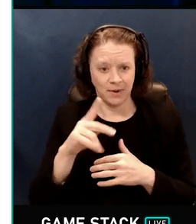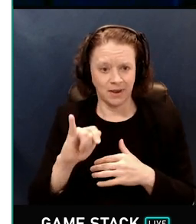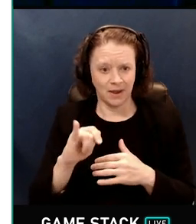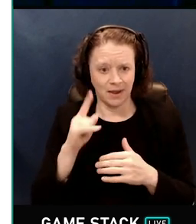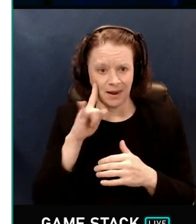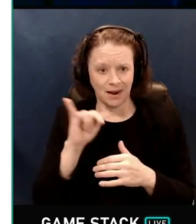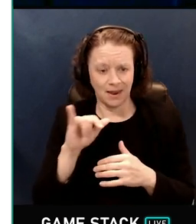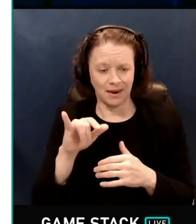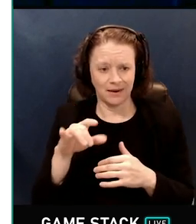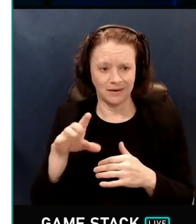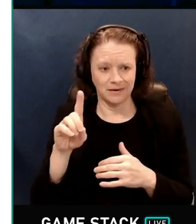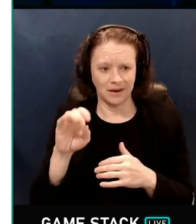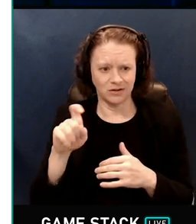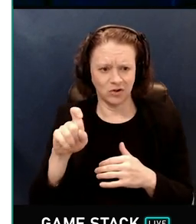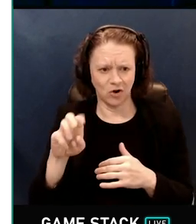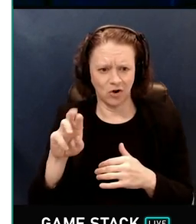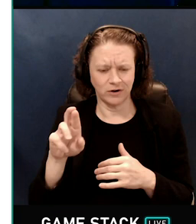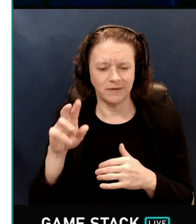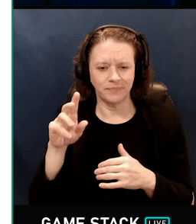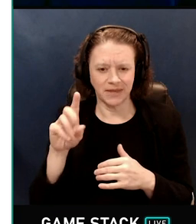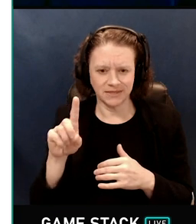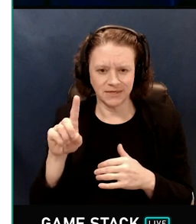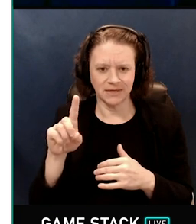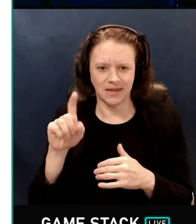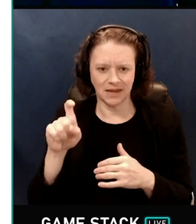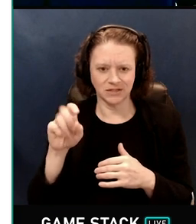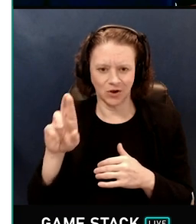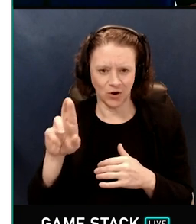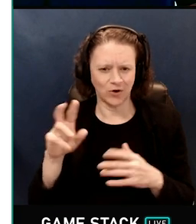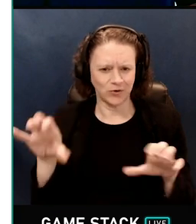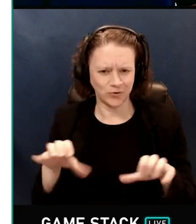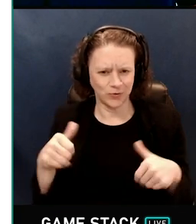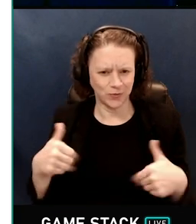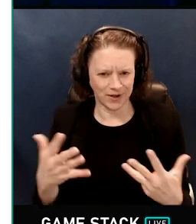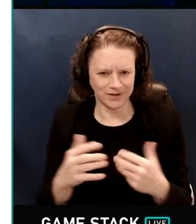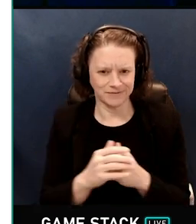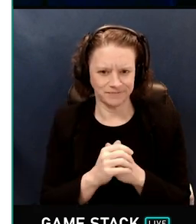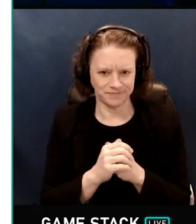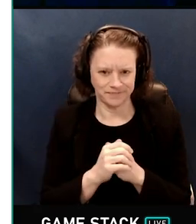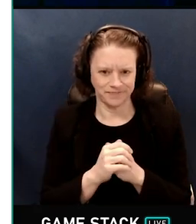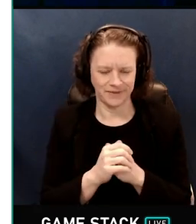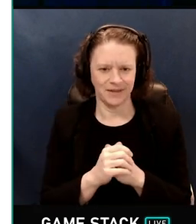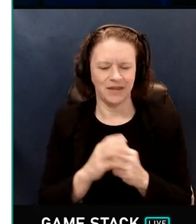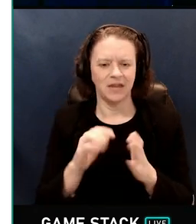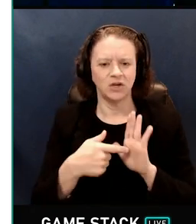give us? Well, it just tells you what array has hit what triangle, what object.